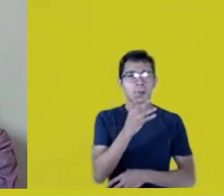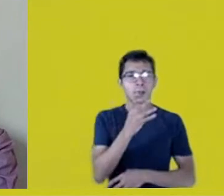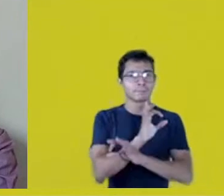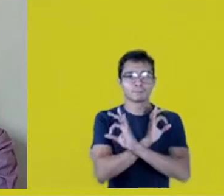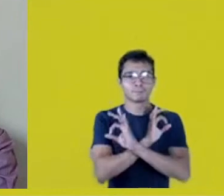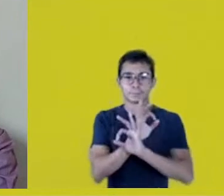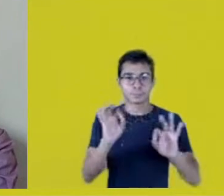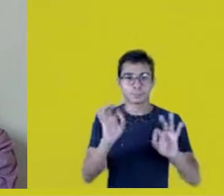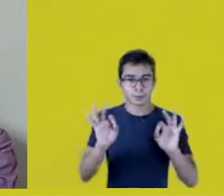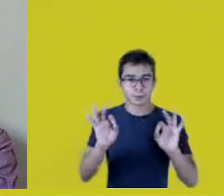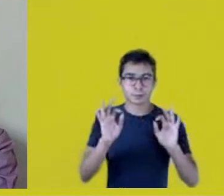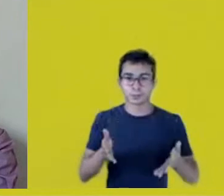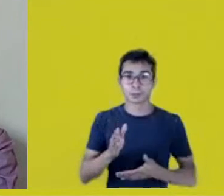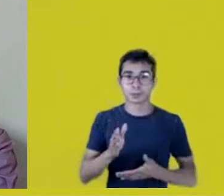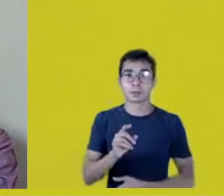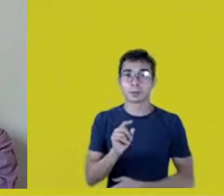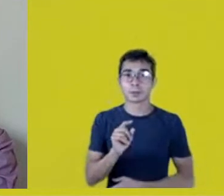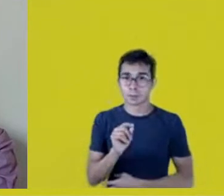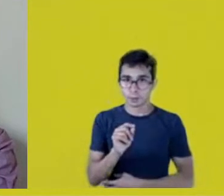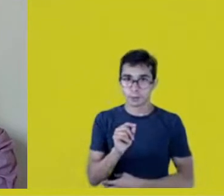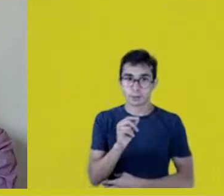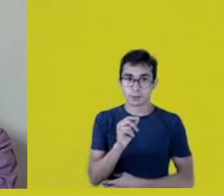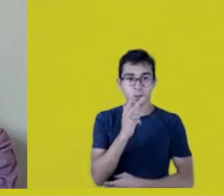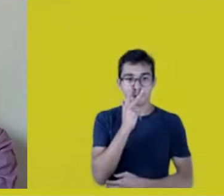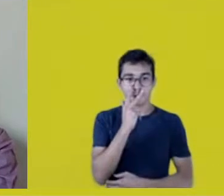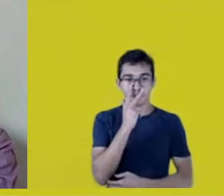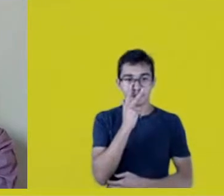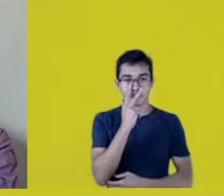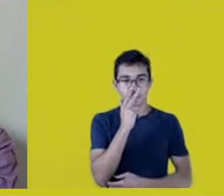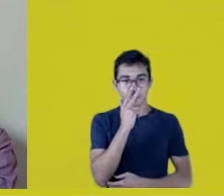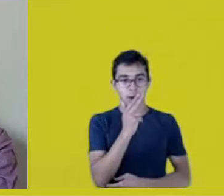the naturalization of undue appropriation.